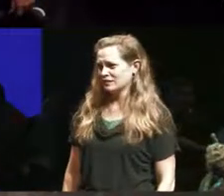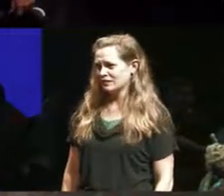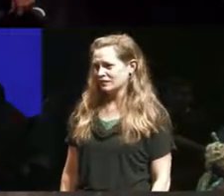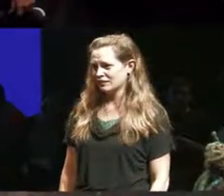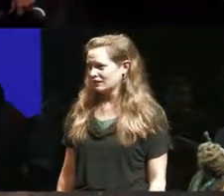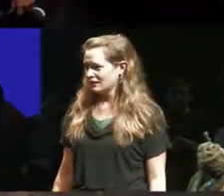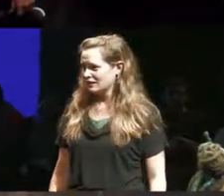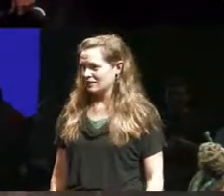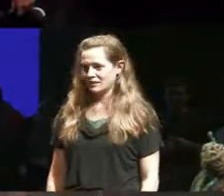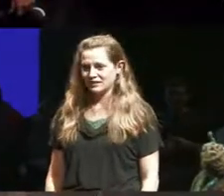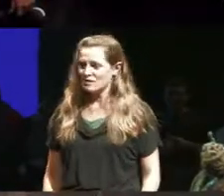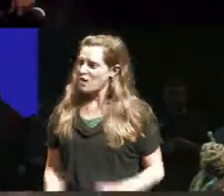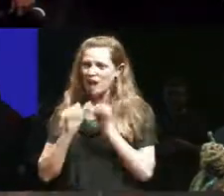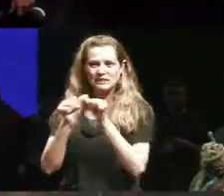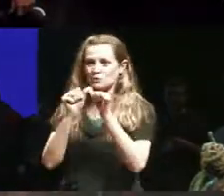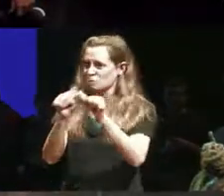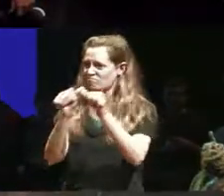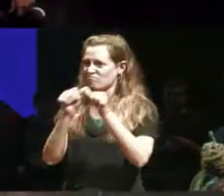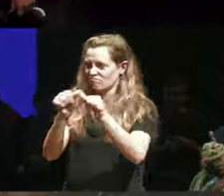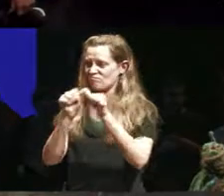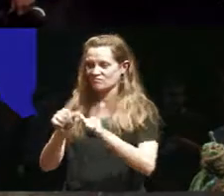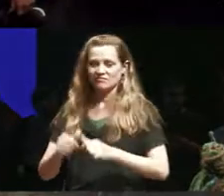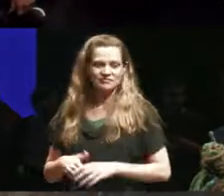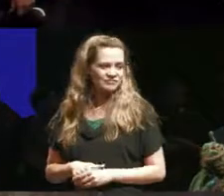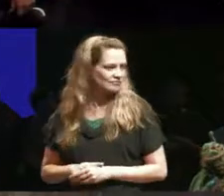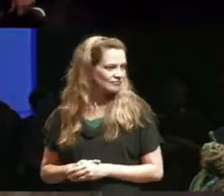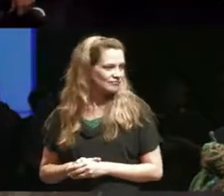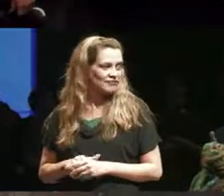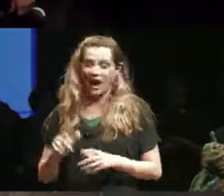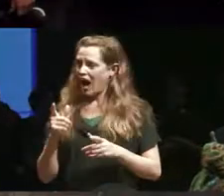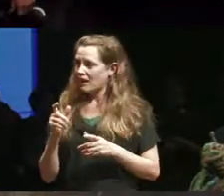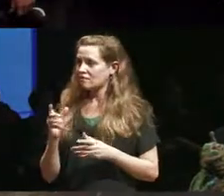and I'm gonna keep doing my thing actually I did manage it but the the